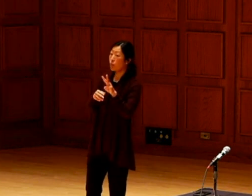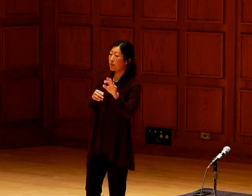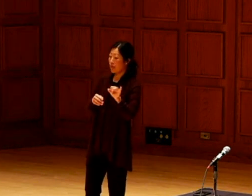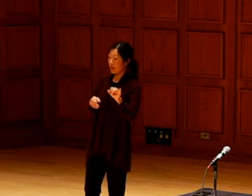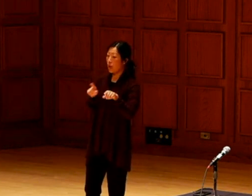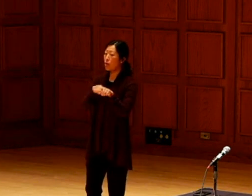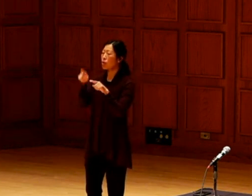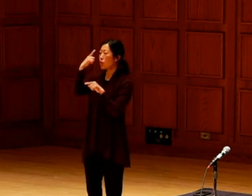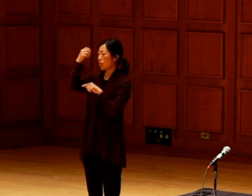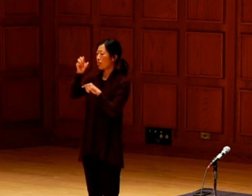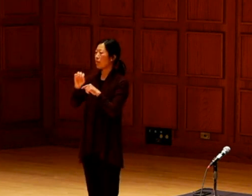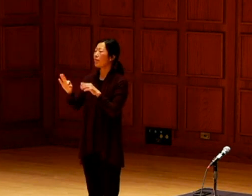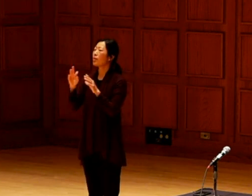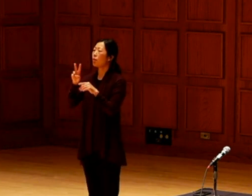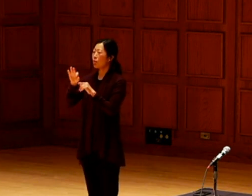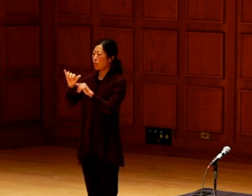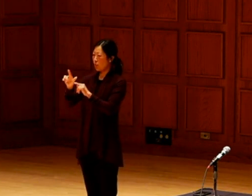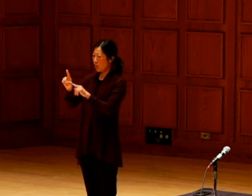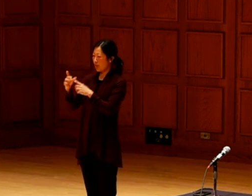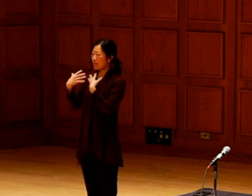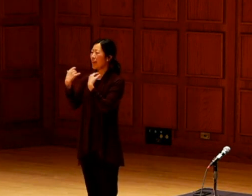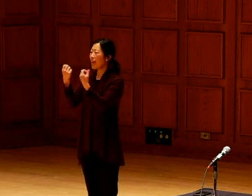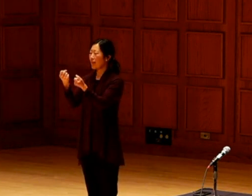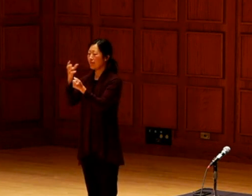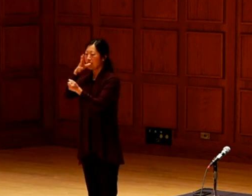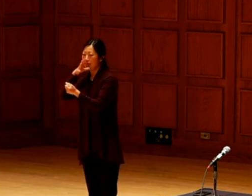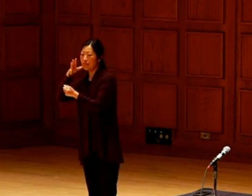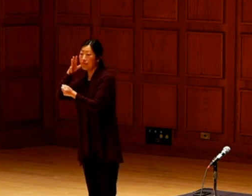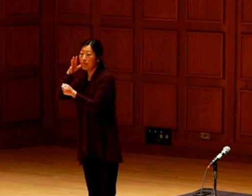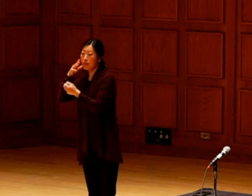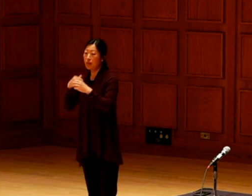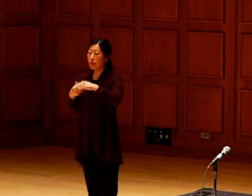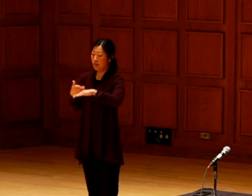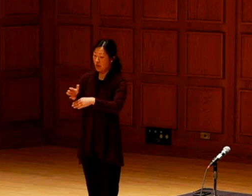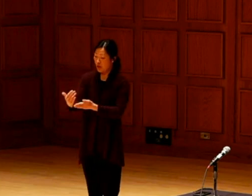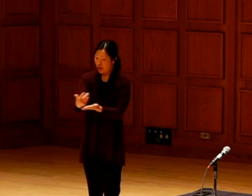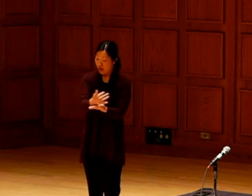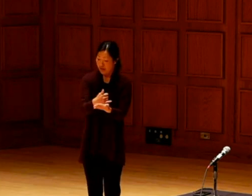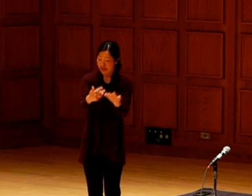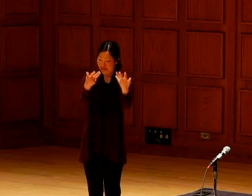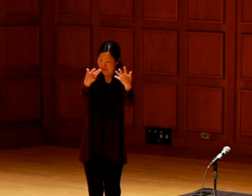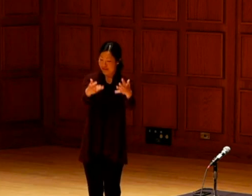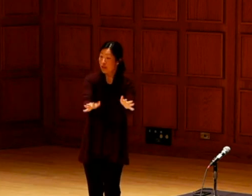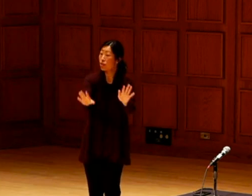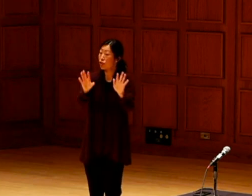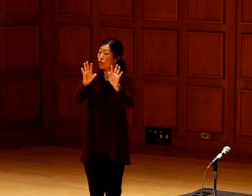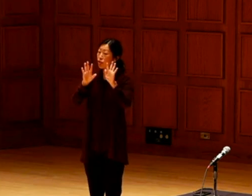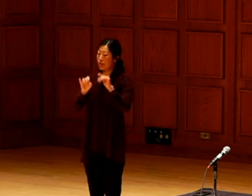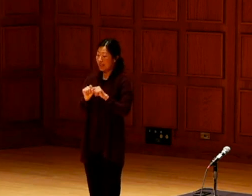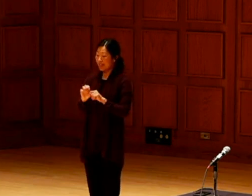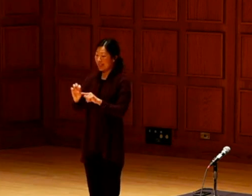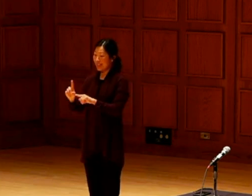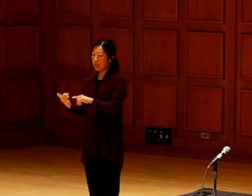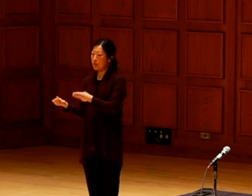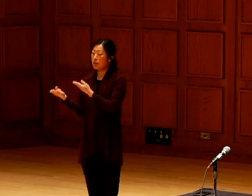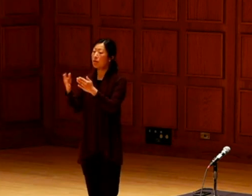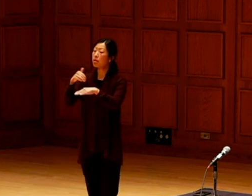I grow them at my own farm in Wisconsin and dream of wild health. After the harvest time. Then the seeds go back to their home communities.